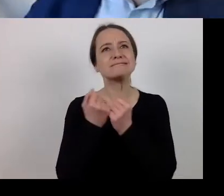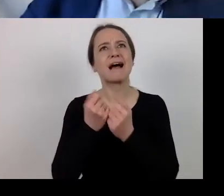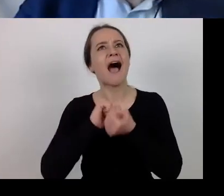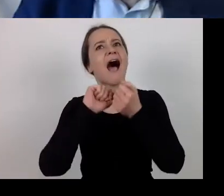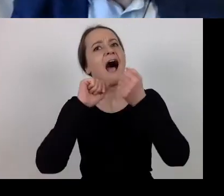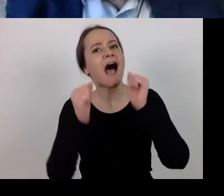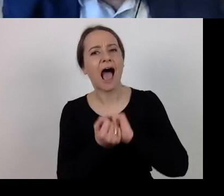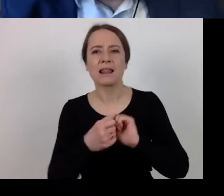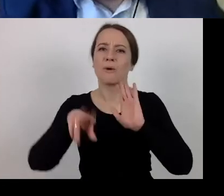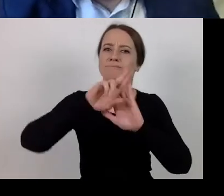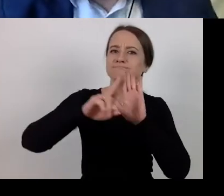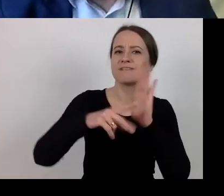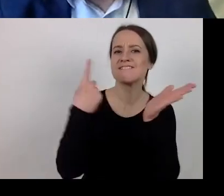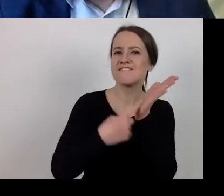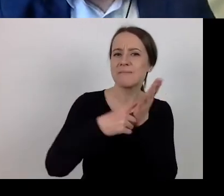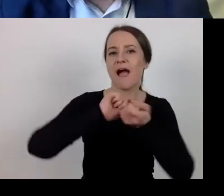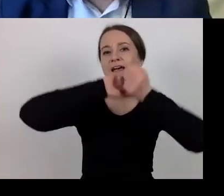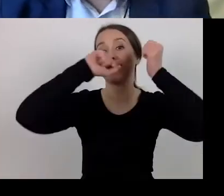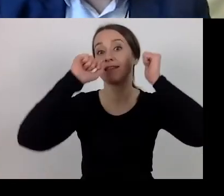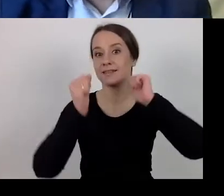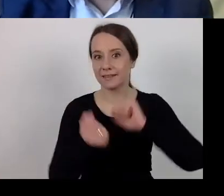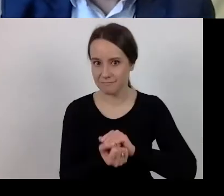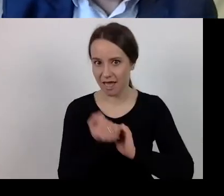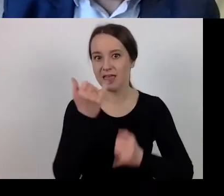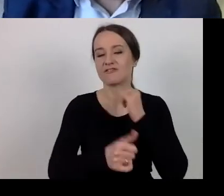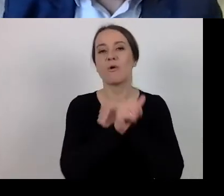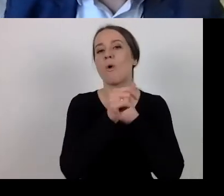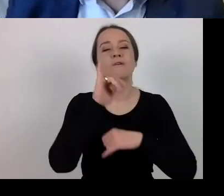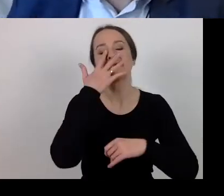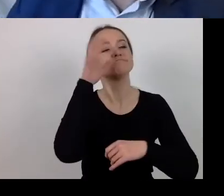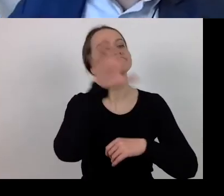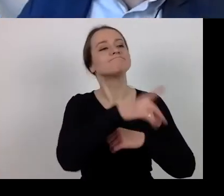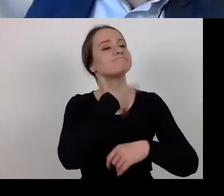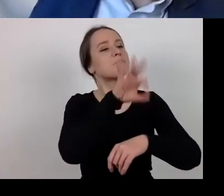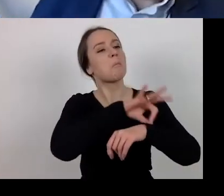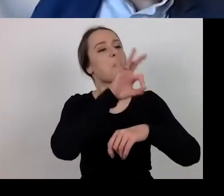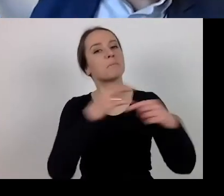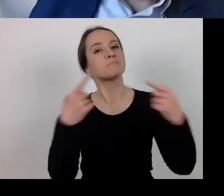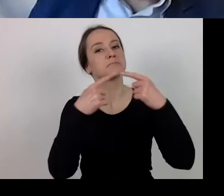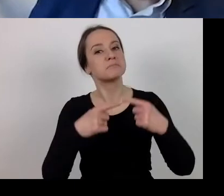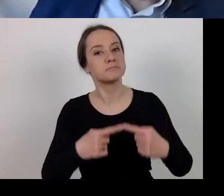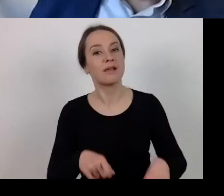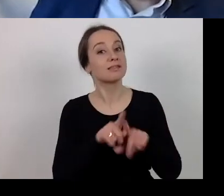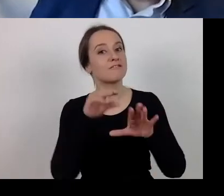As regards the changes to project selection criteria or documents about the call,